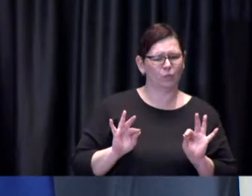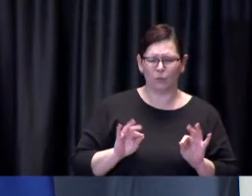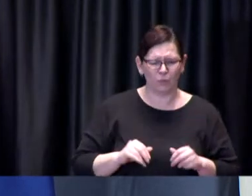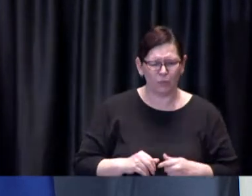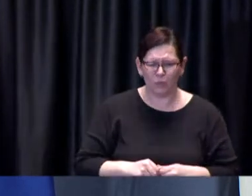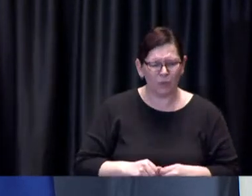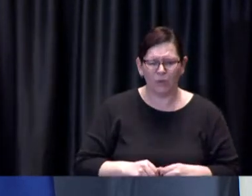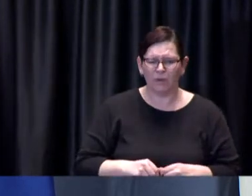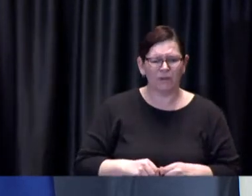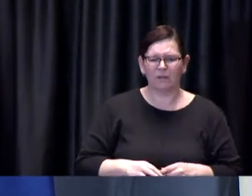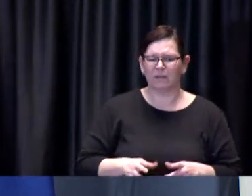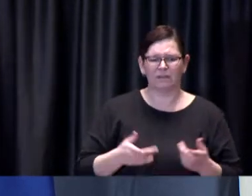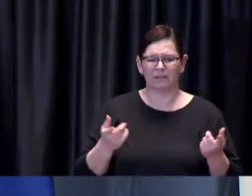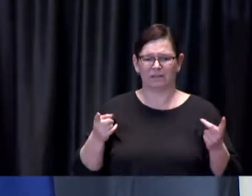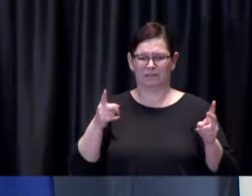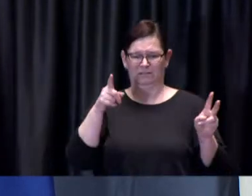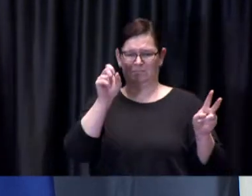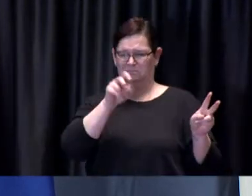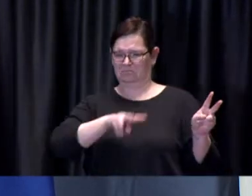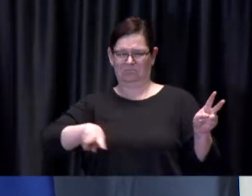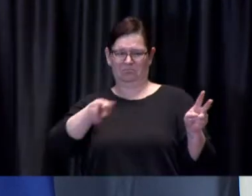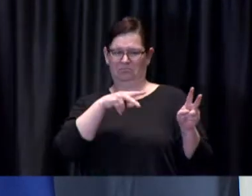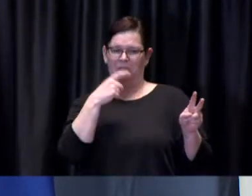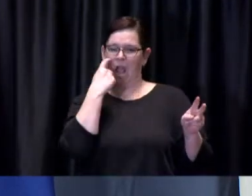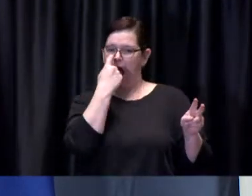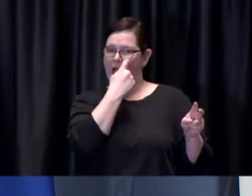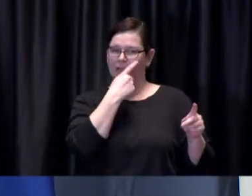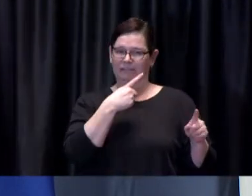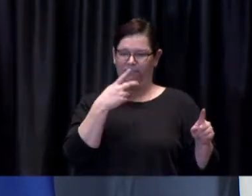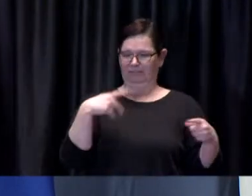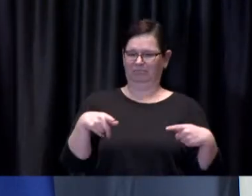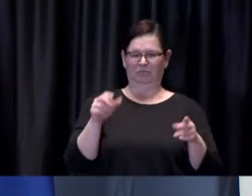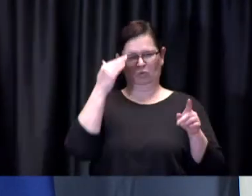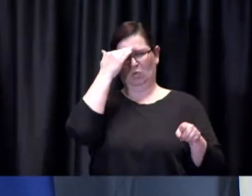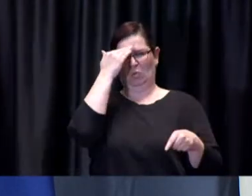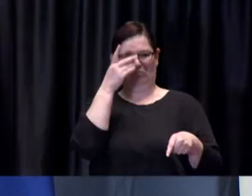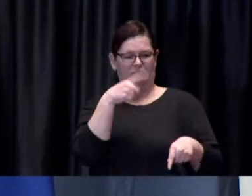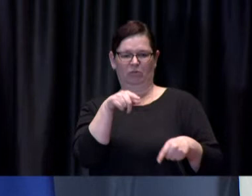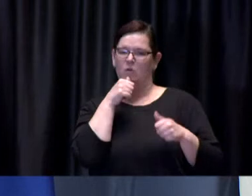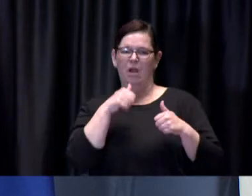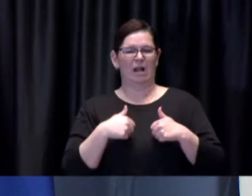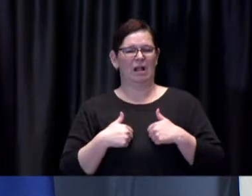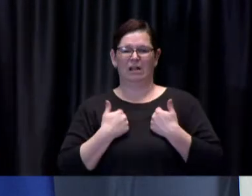are unlikely to live with each other and if it's especially if it's a larger group and that therefore you could